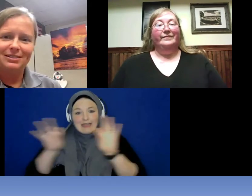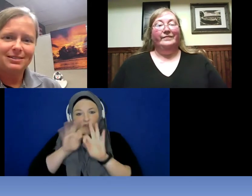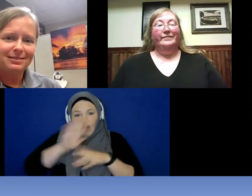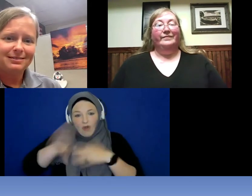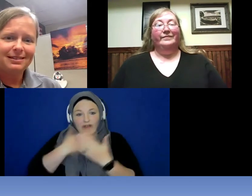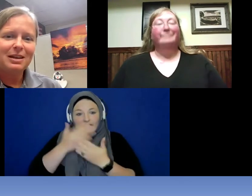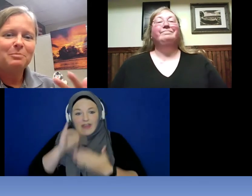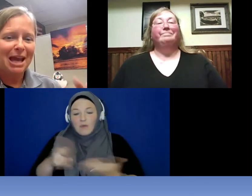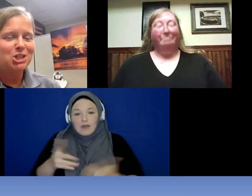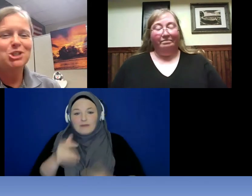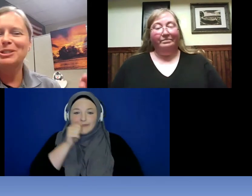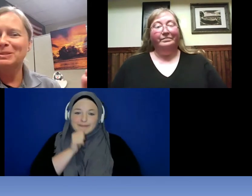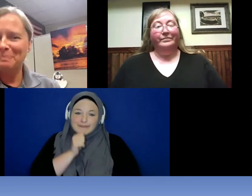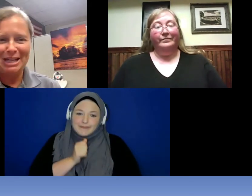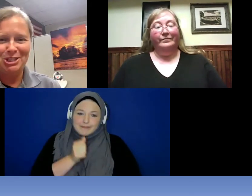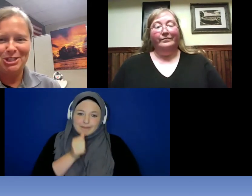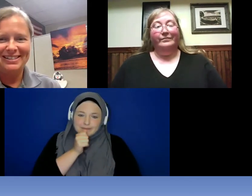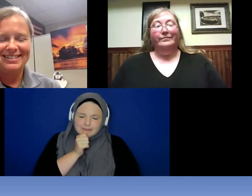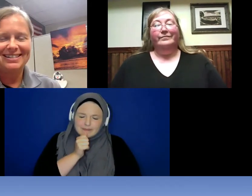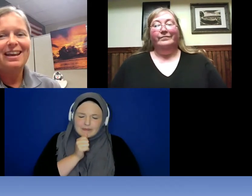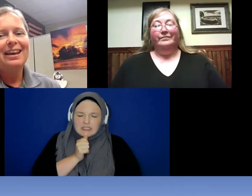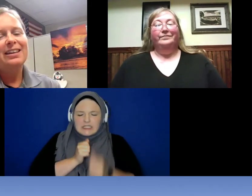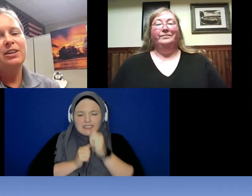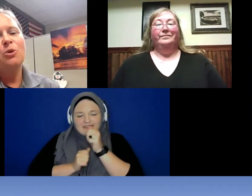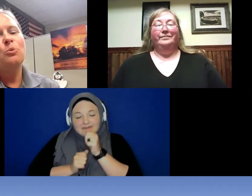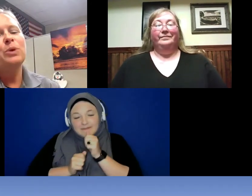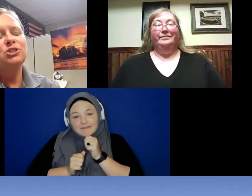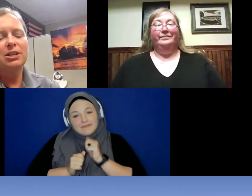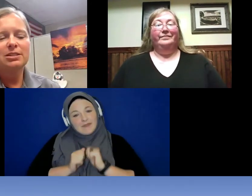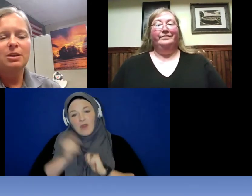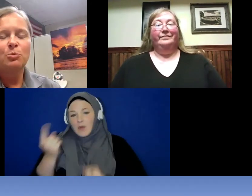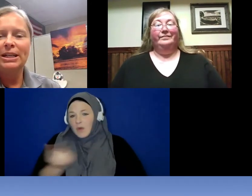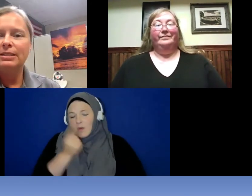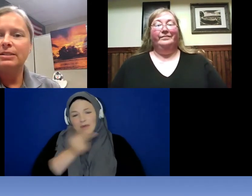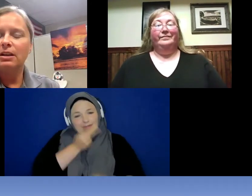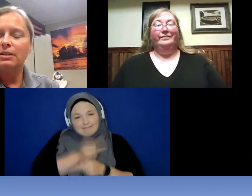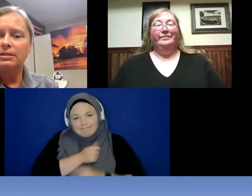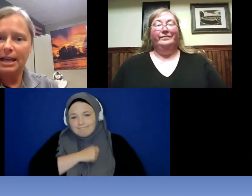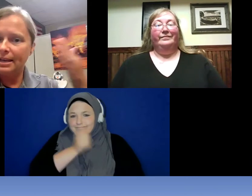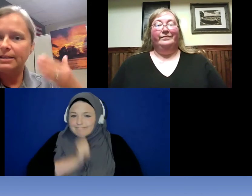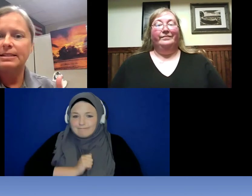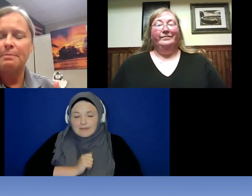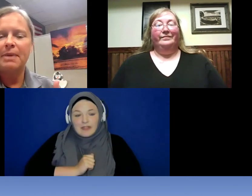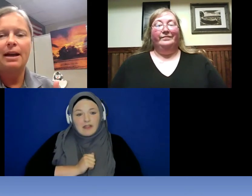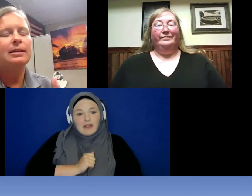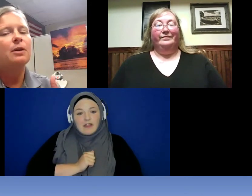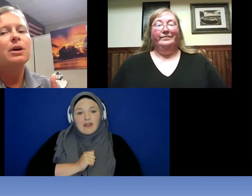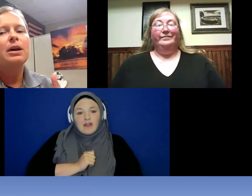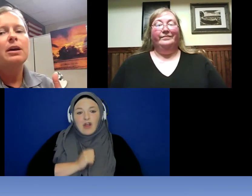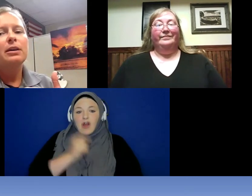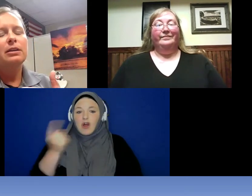. Patience, patience. You know, we just -- we need to take a step back. Now, you